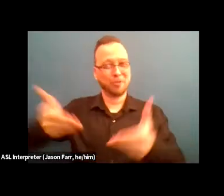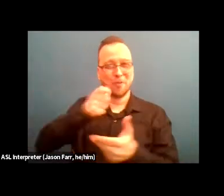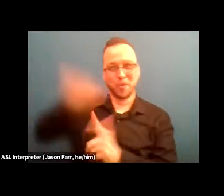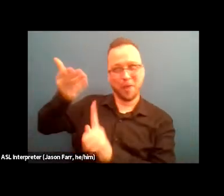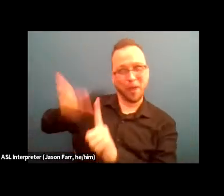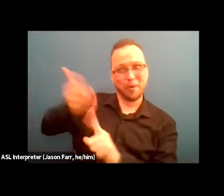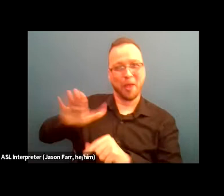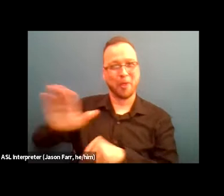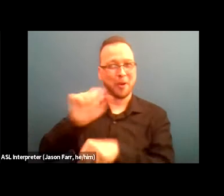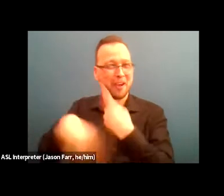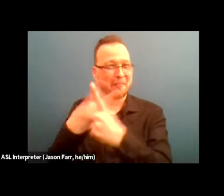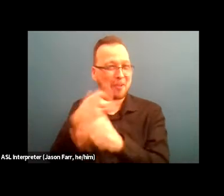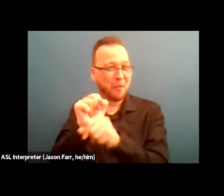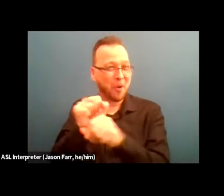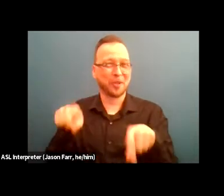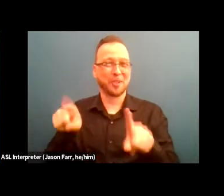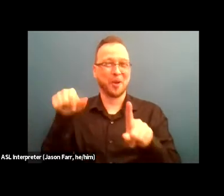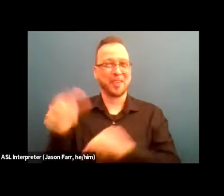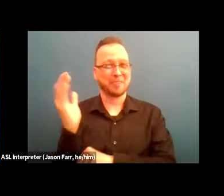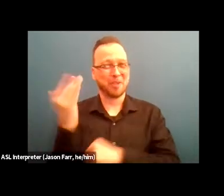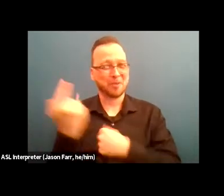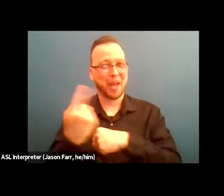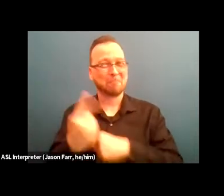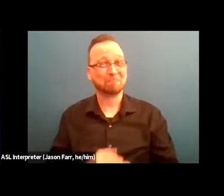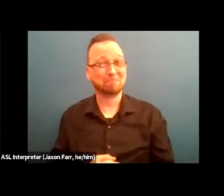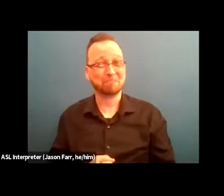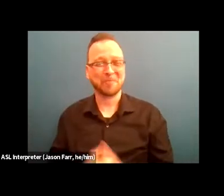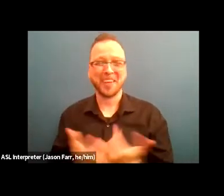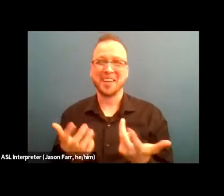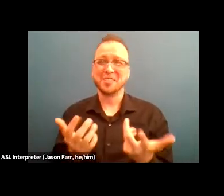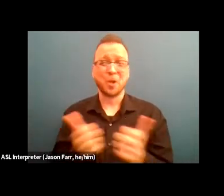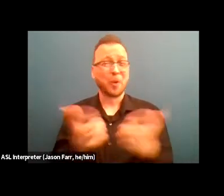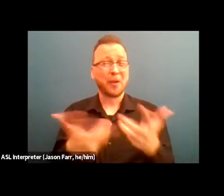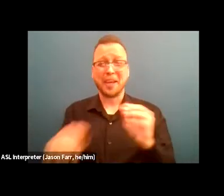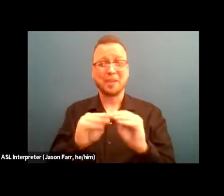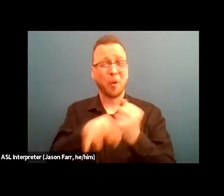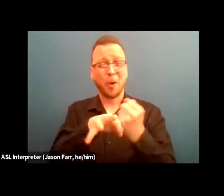and their work throughout this presentation. So without further ado, I wanna get, you know, right to the good stuff,